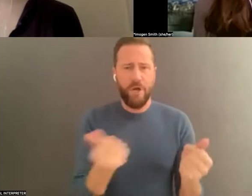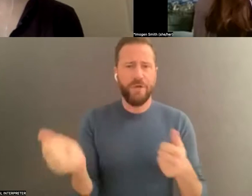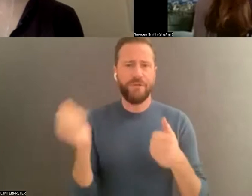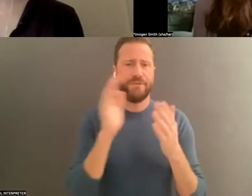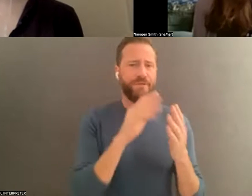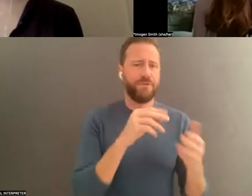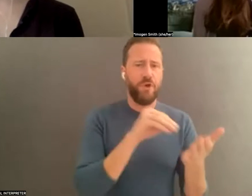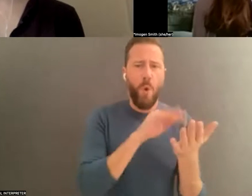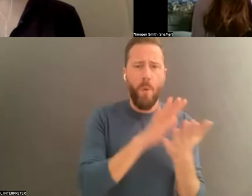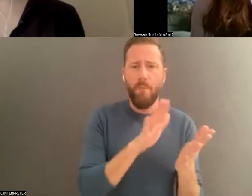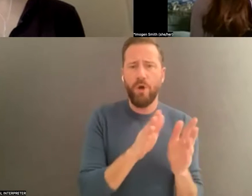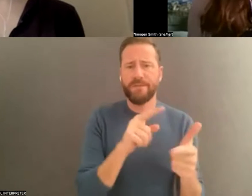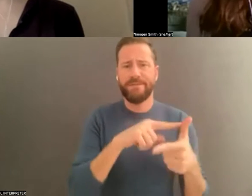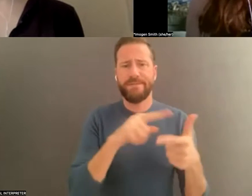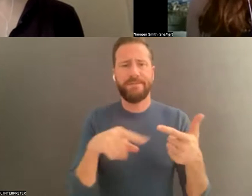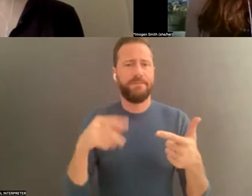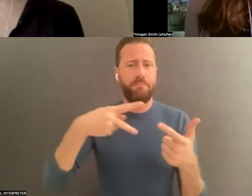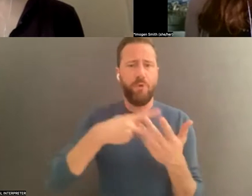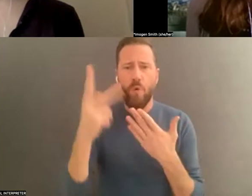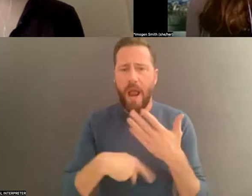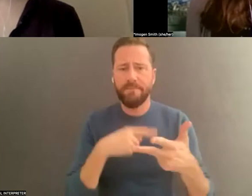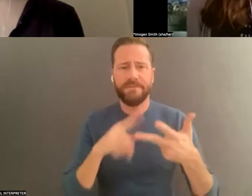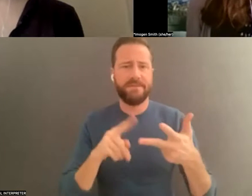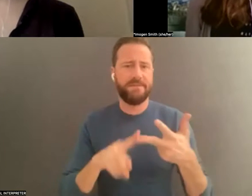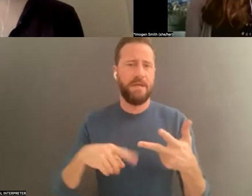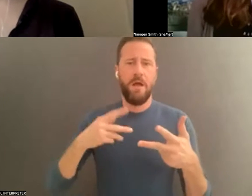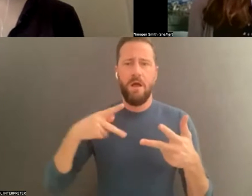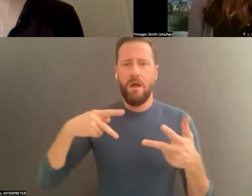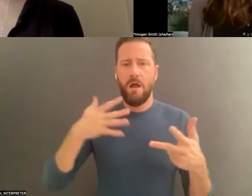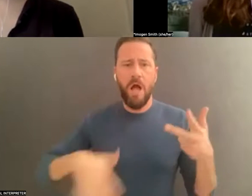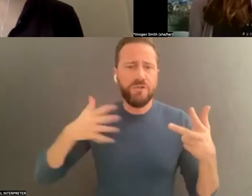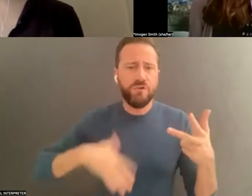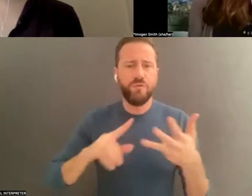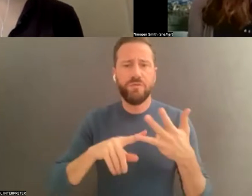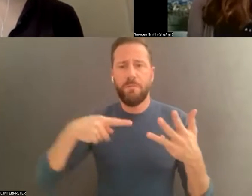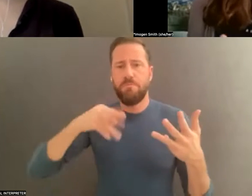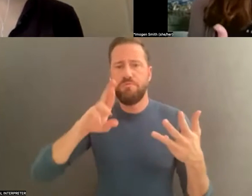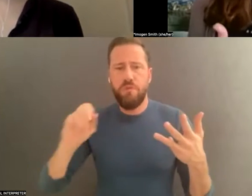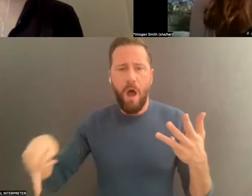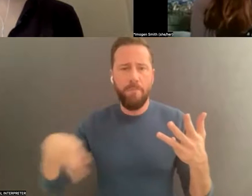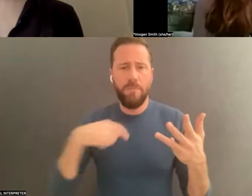s. Often this stuff piles up and it can seem you don'ting to start going --